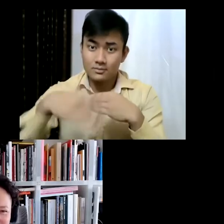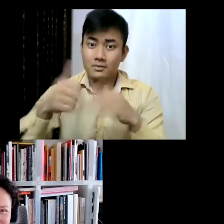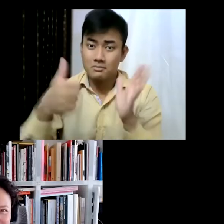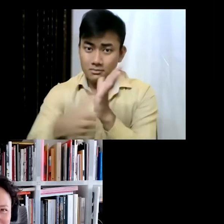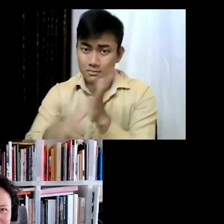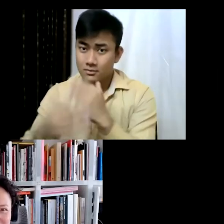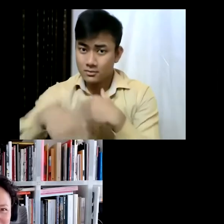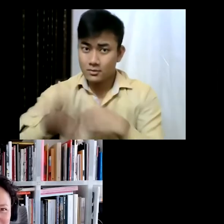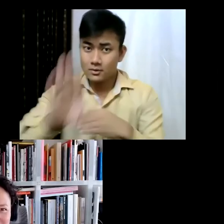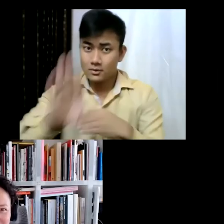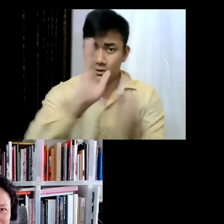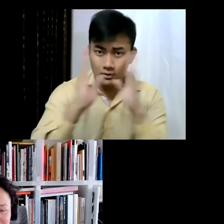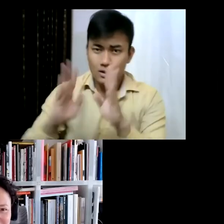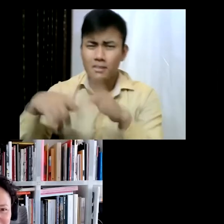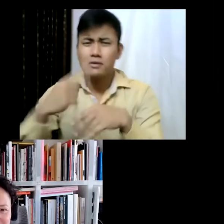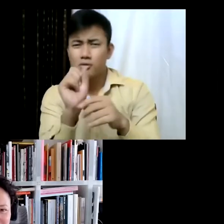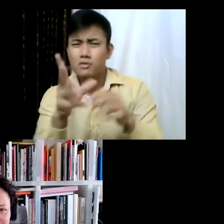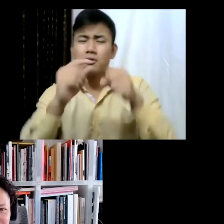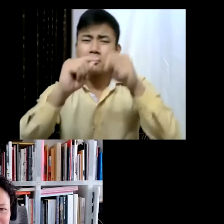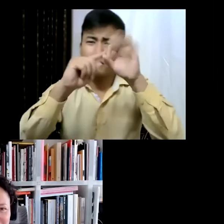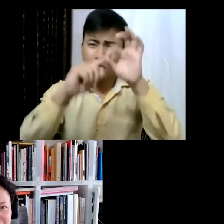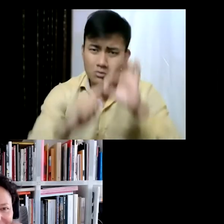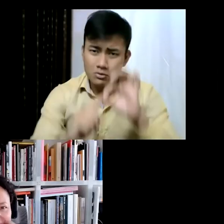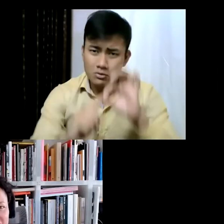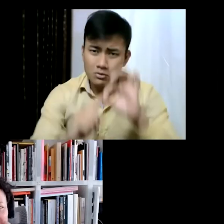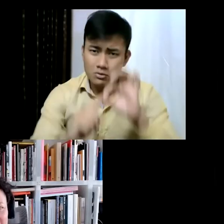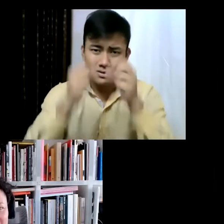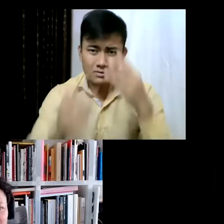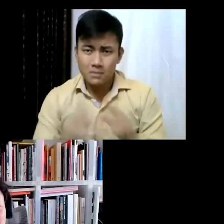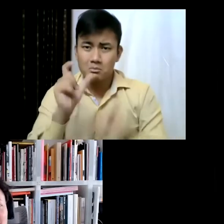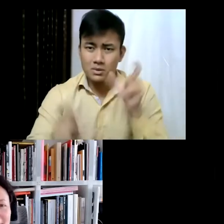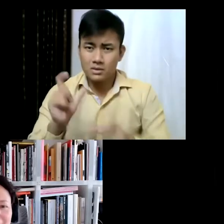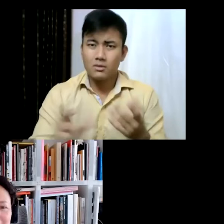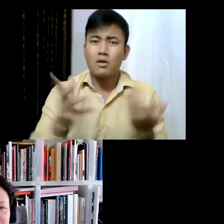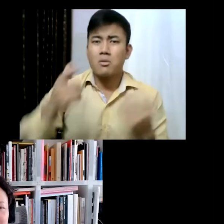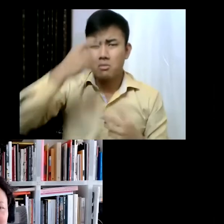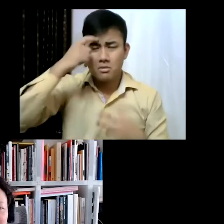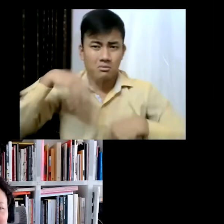so many questions about the challenges of choosing artists and works for the exhibition without being